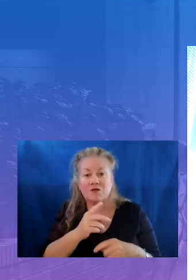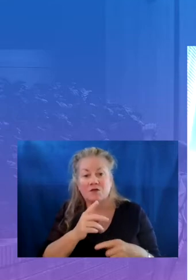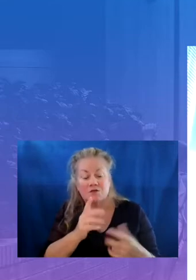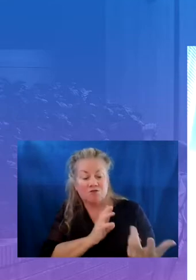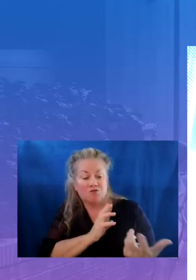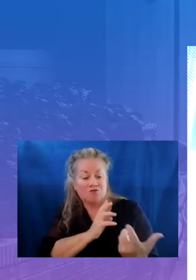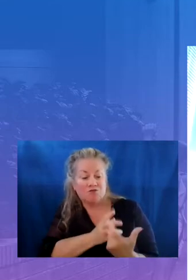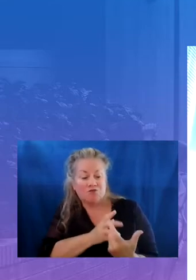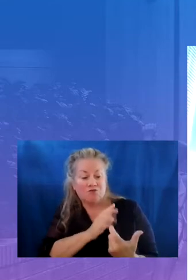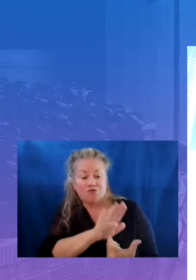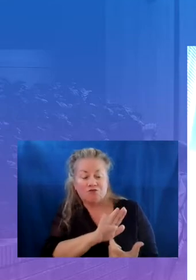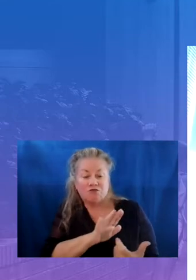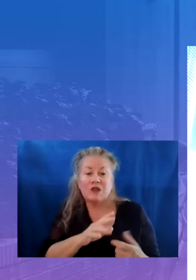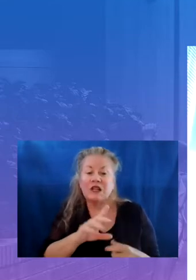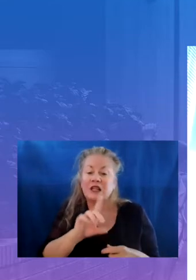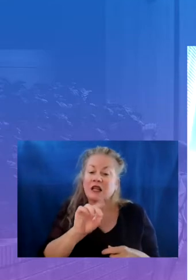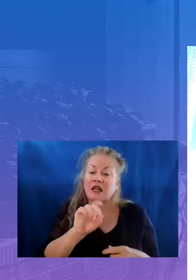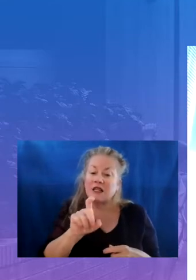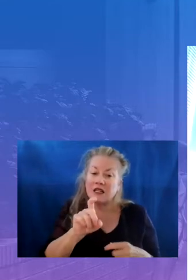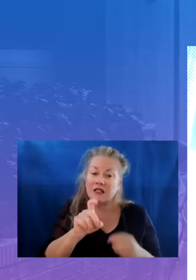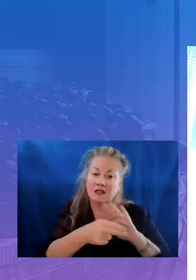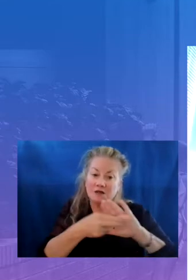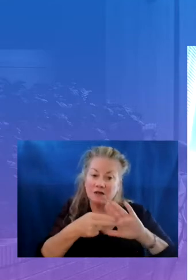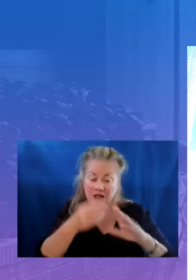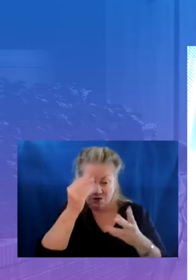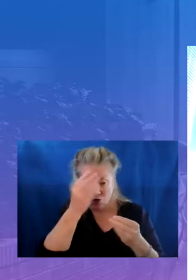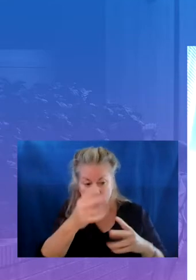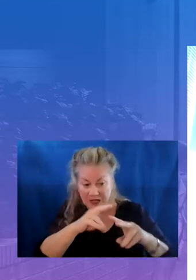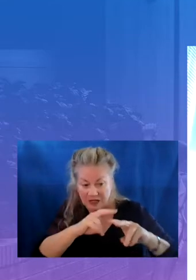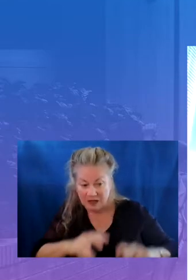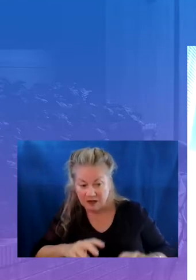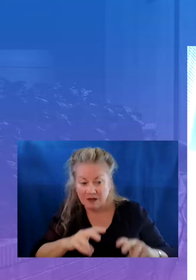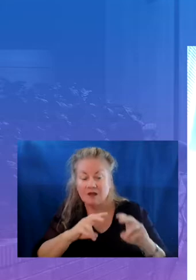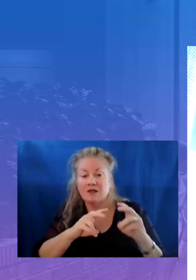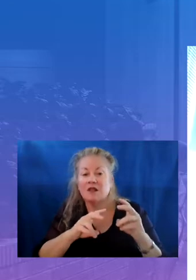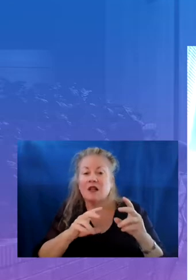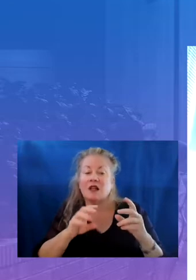diagnostic informative assessments can provide information to educators and families on where